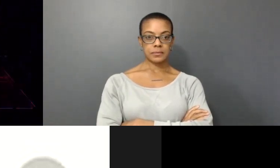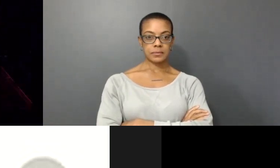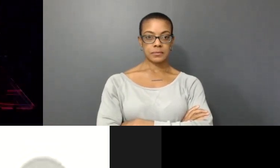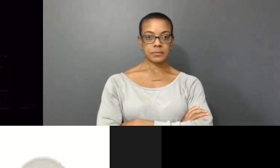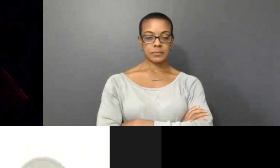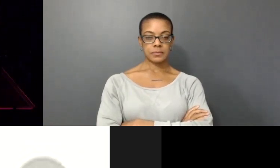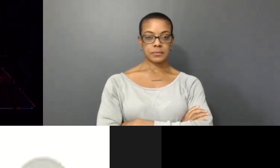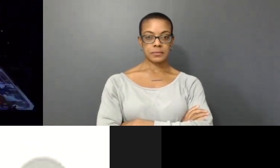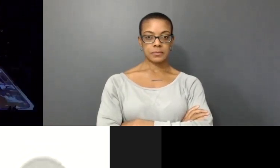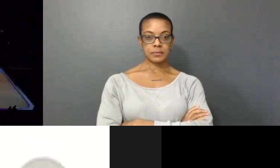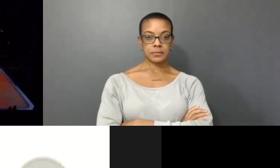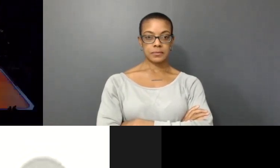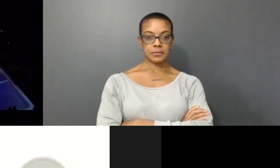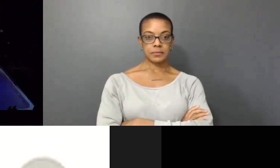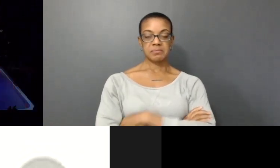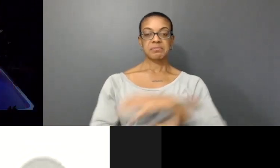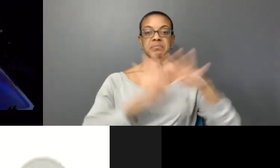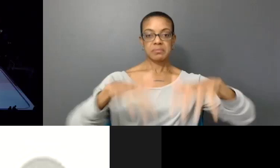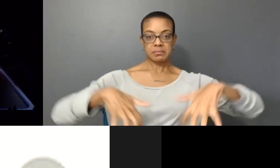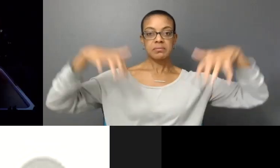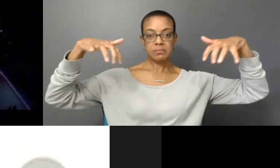This is projection for a stadium.